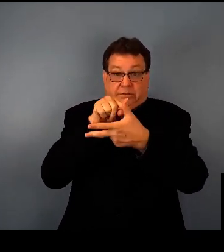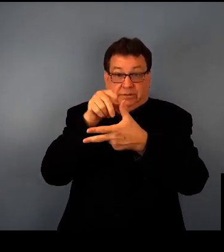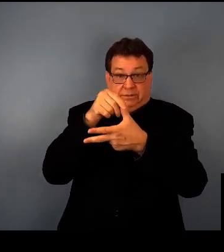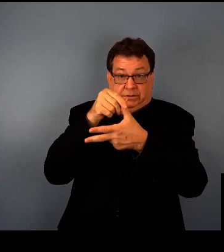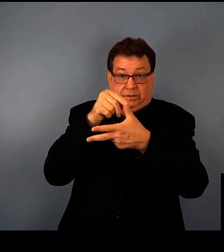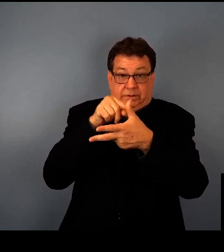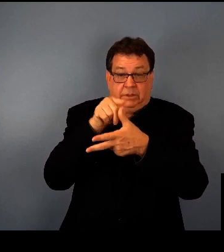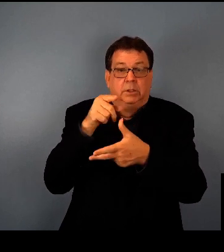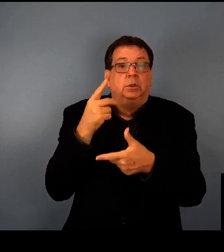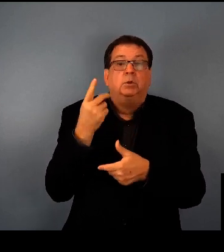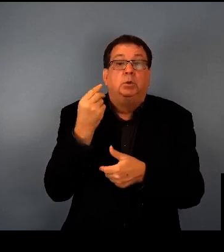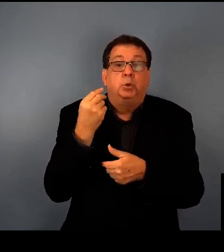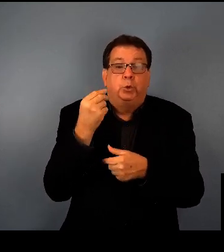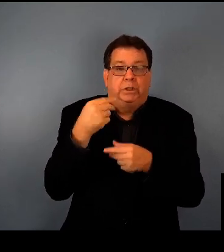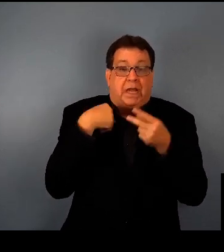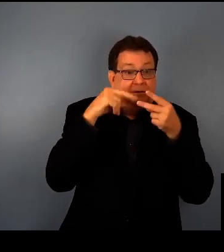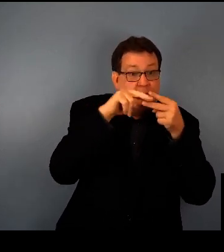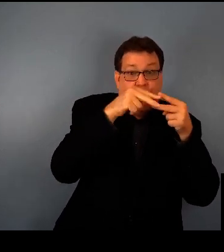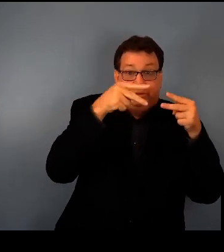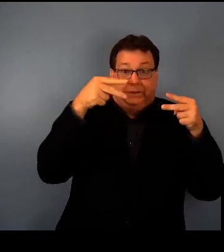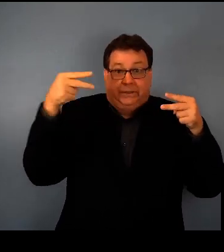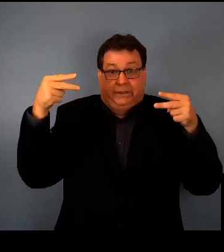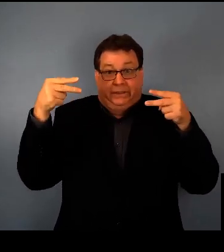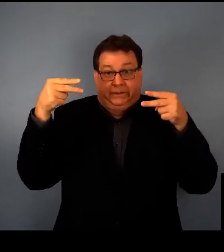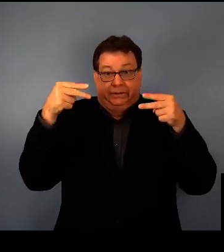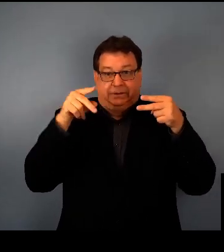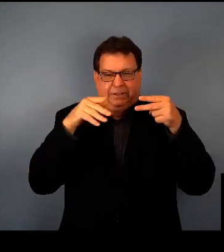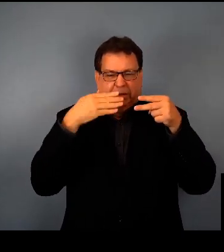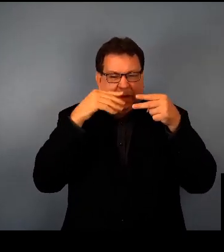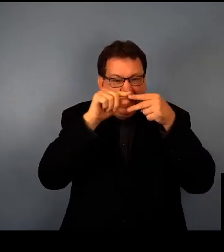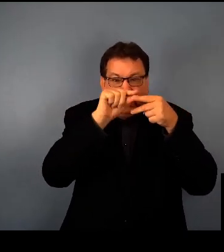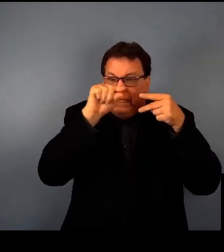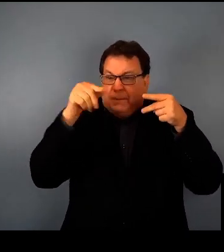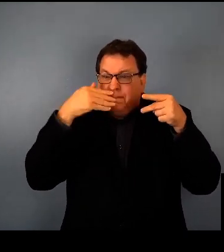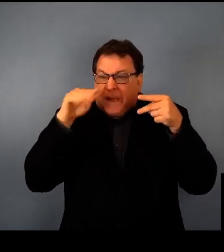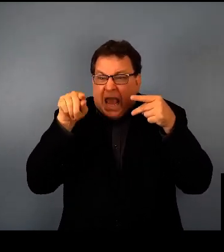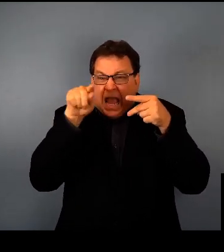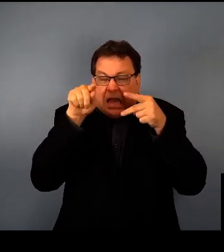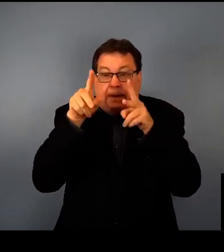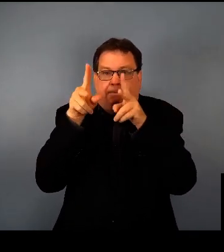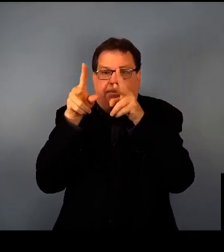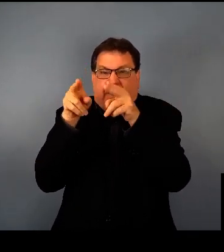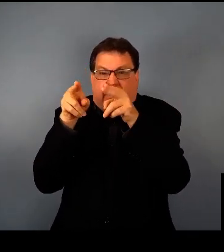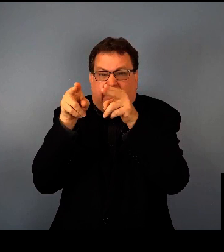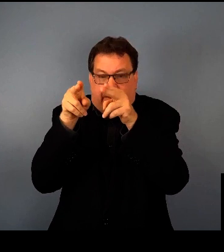The first way is to provide a replacement copy of the instructions, basically delivering